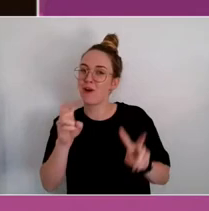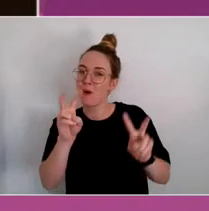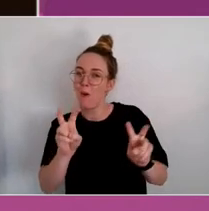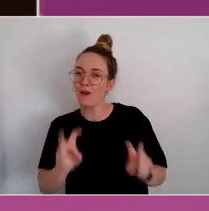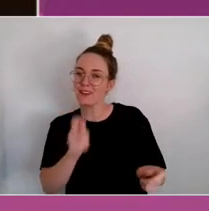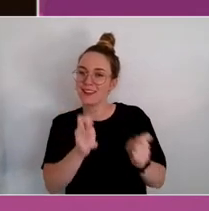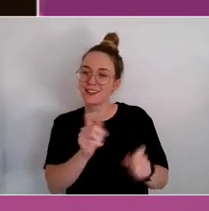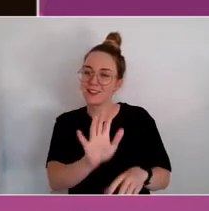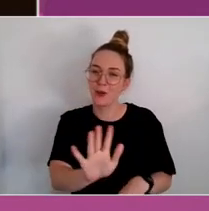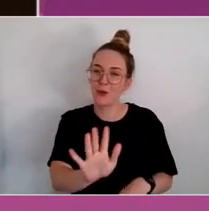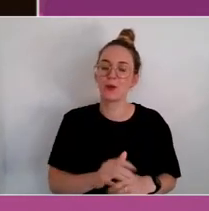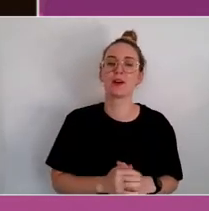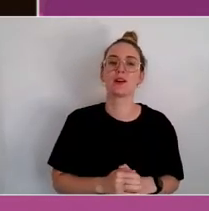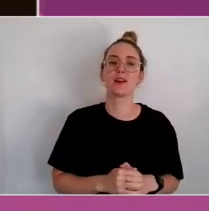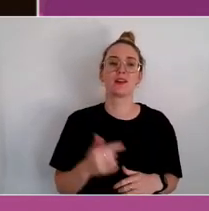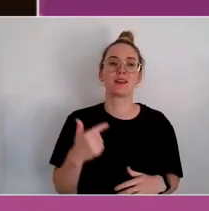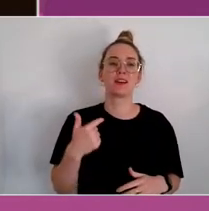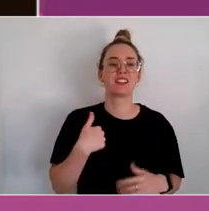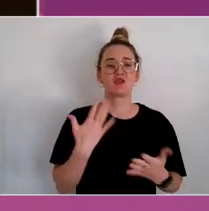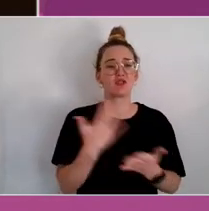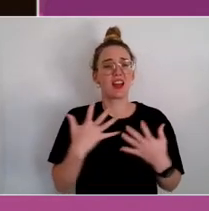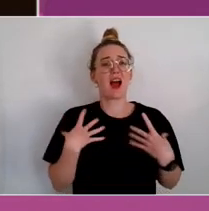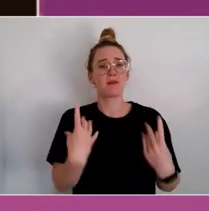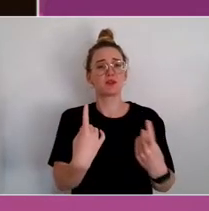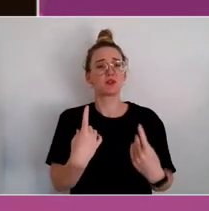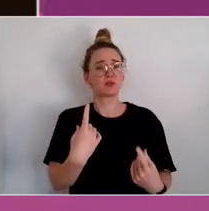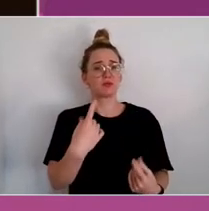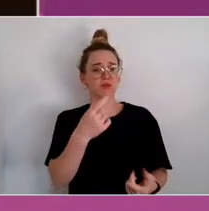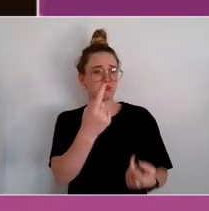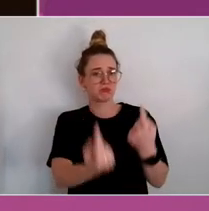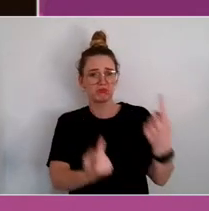It's up to individuals if they want to disclose their own and their organise's...